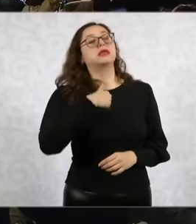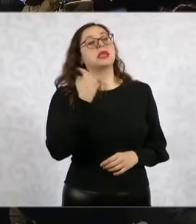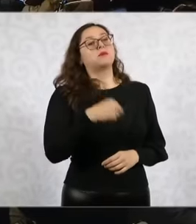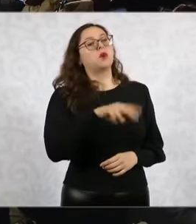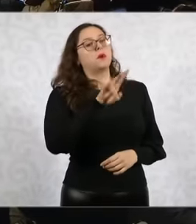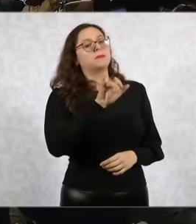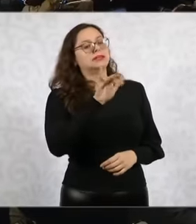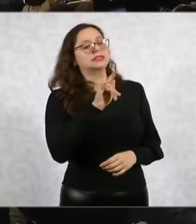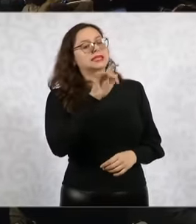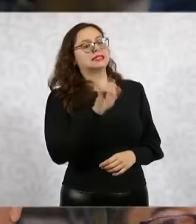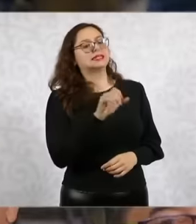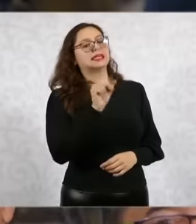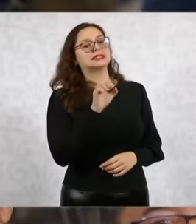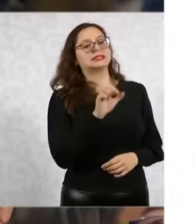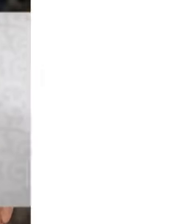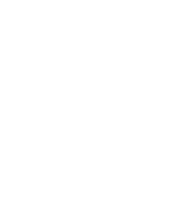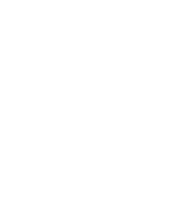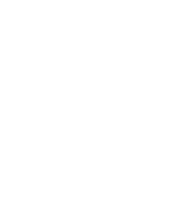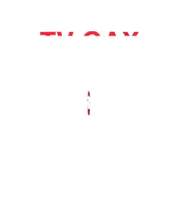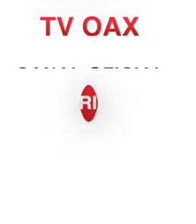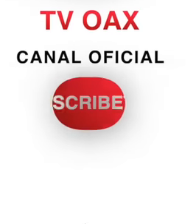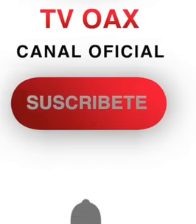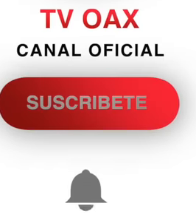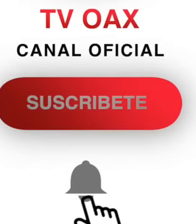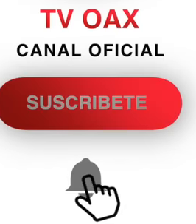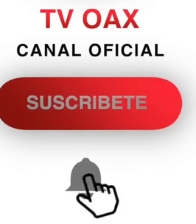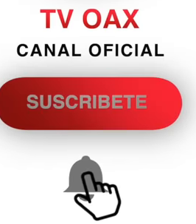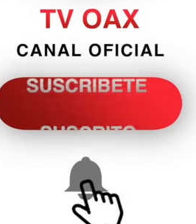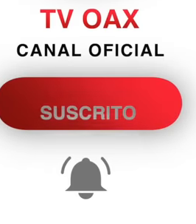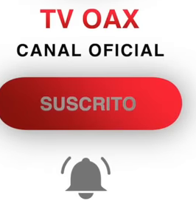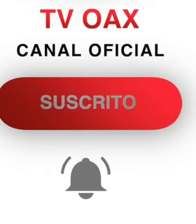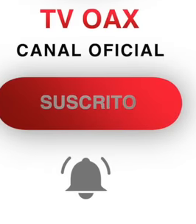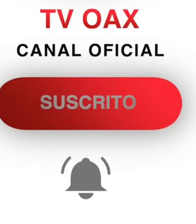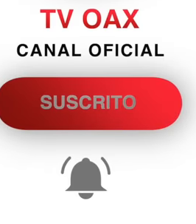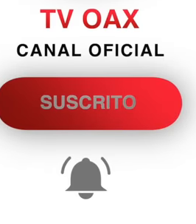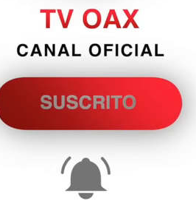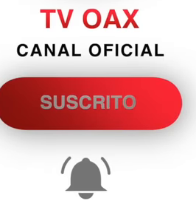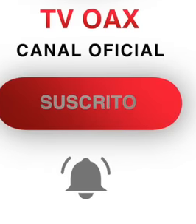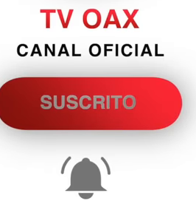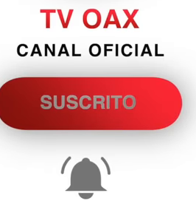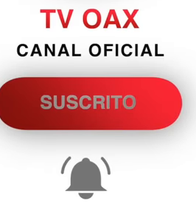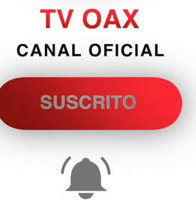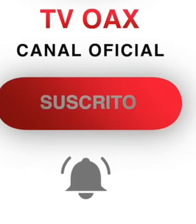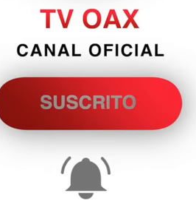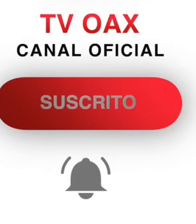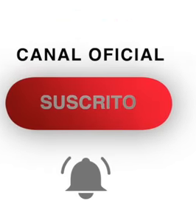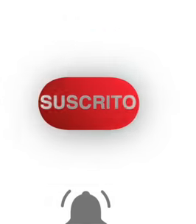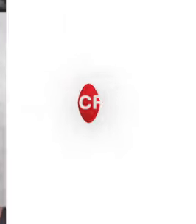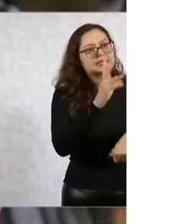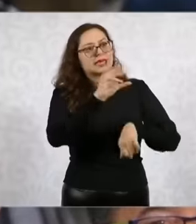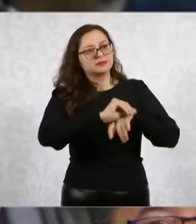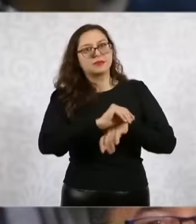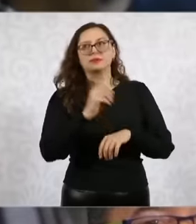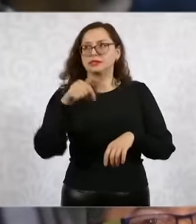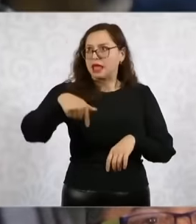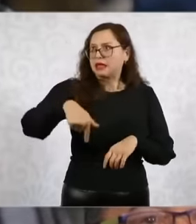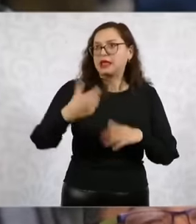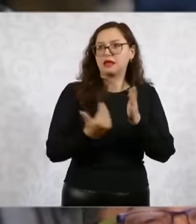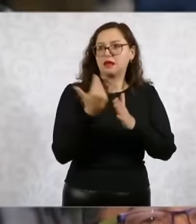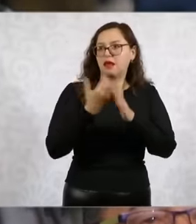Thank you very much for continuing with this opening exercise Let me do reference to never again